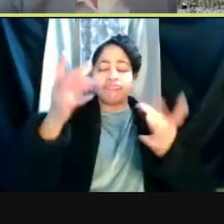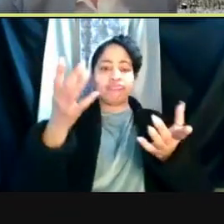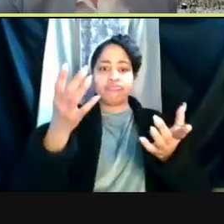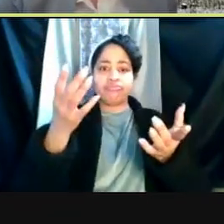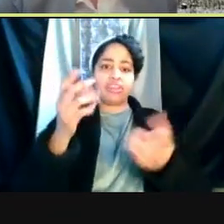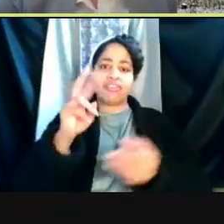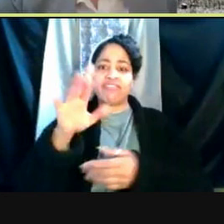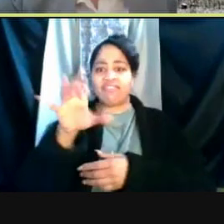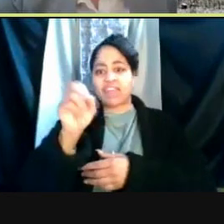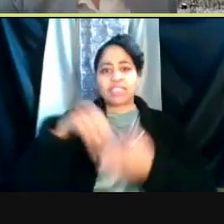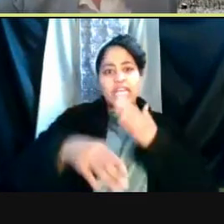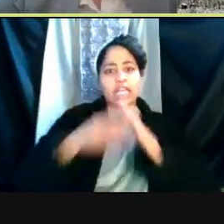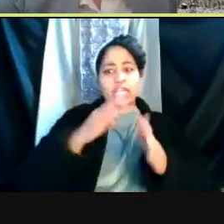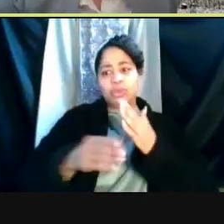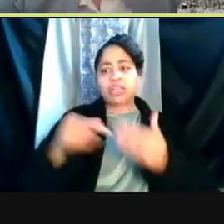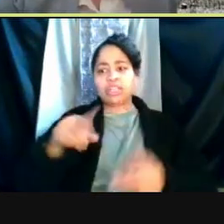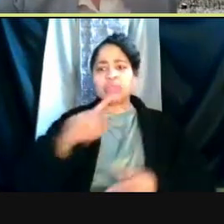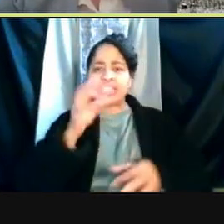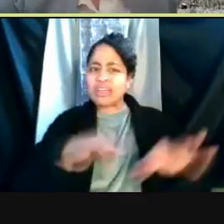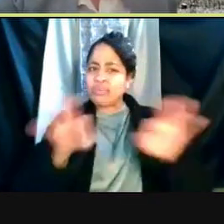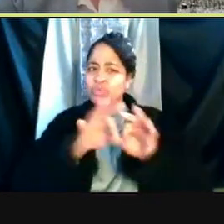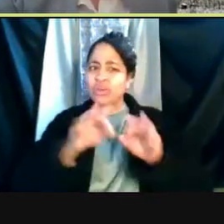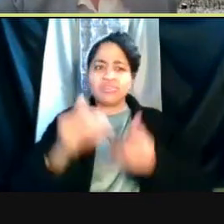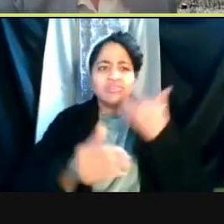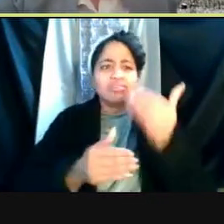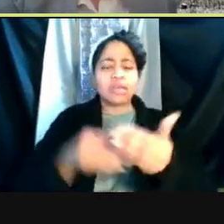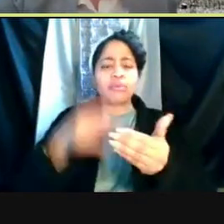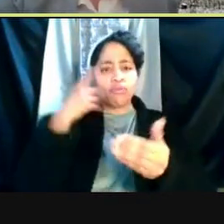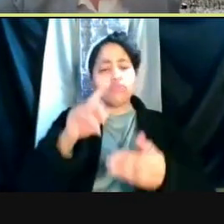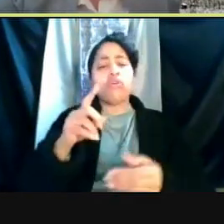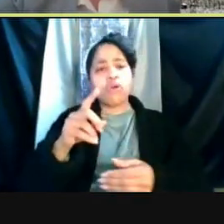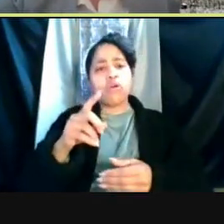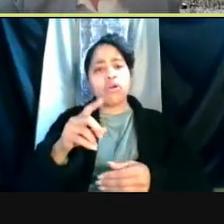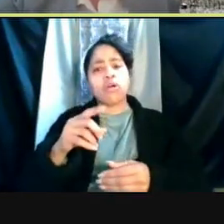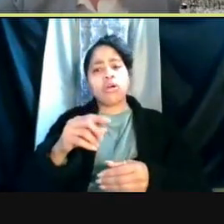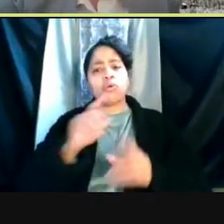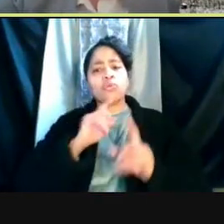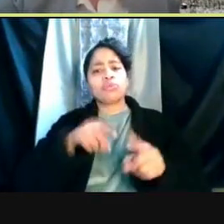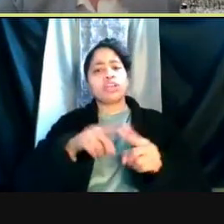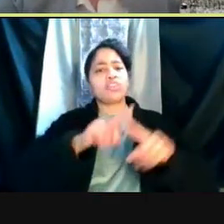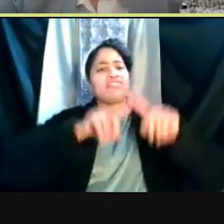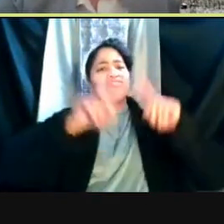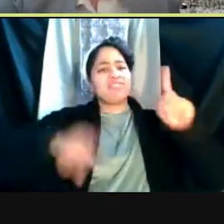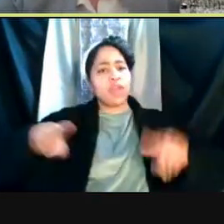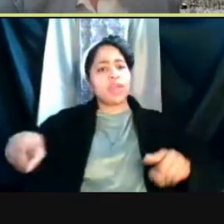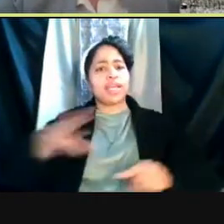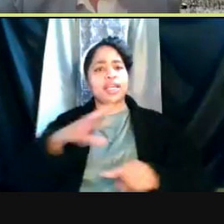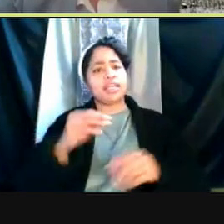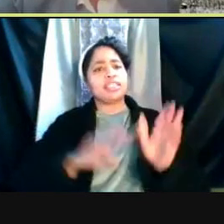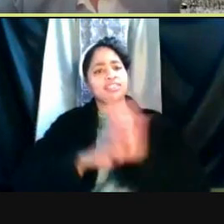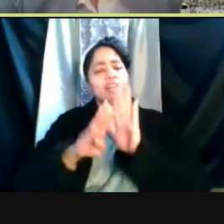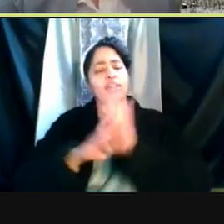This could provide a crucial step towards an informed public health response to variance and identifying levels of virus in the community.